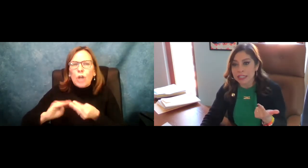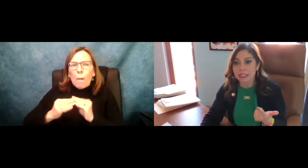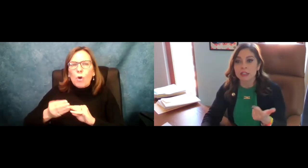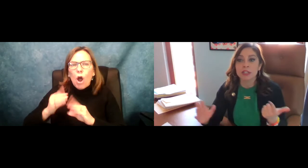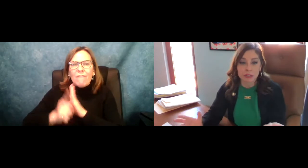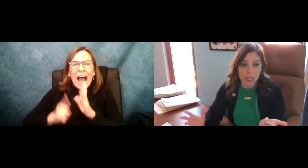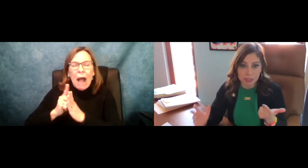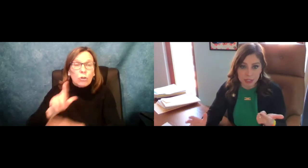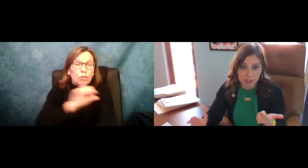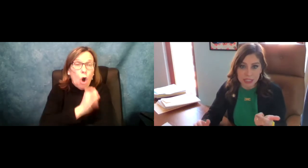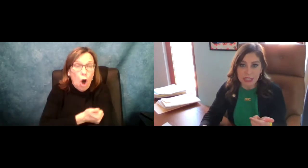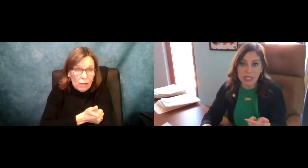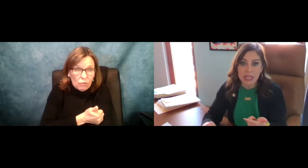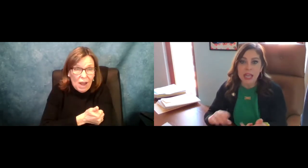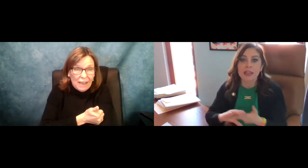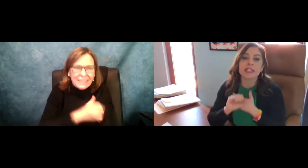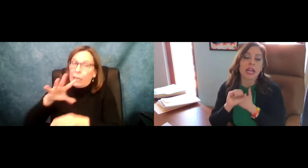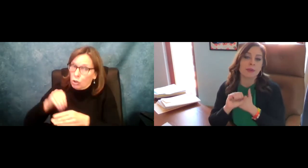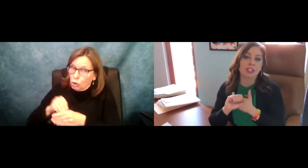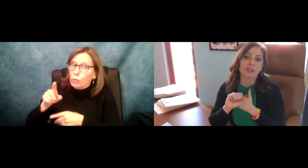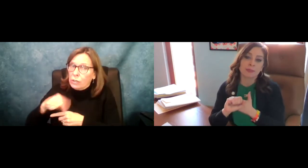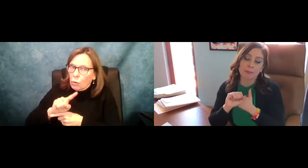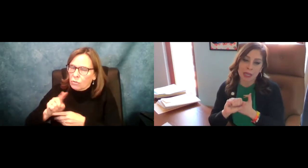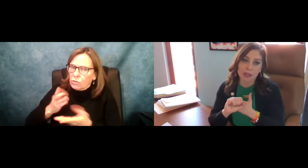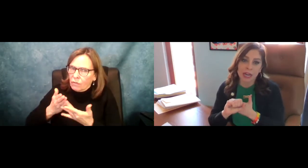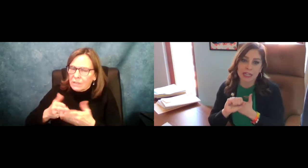services, including the type of services being provided,